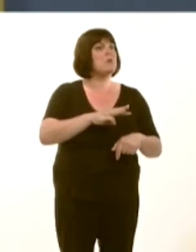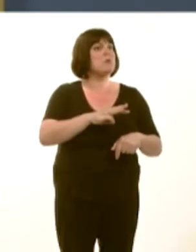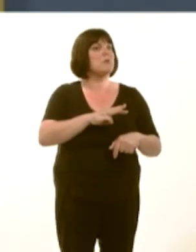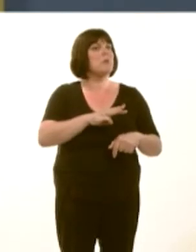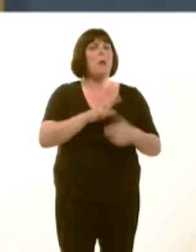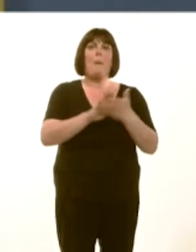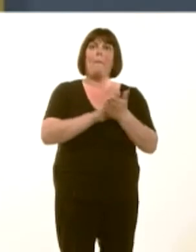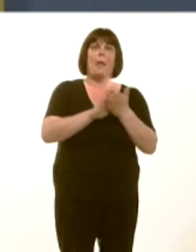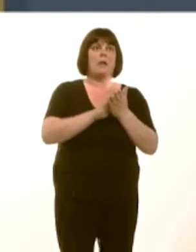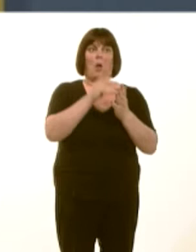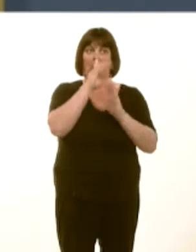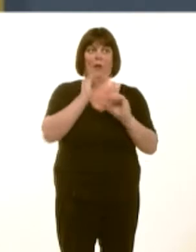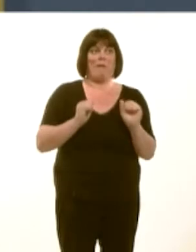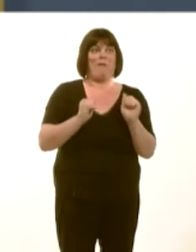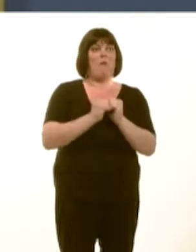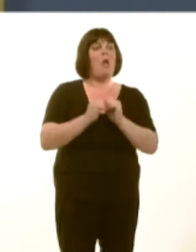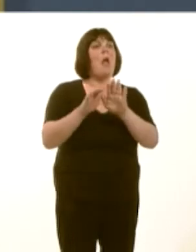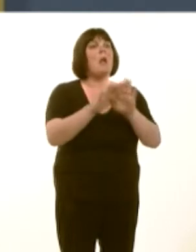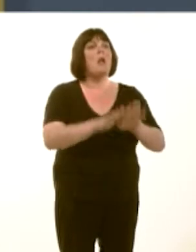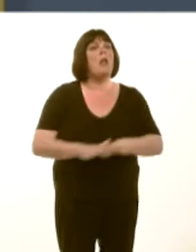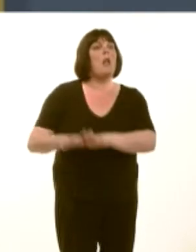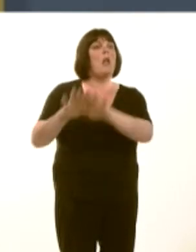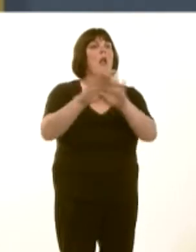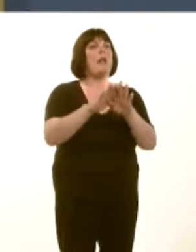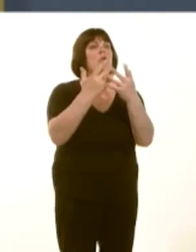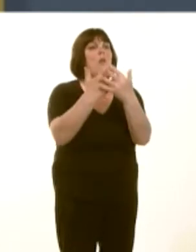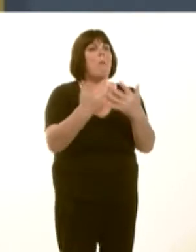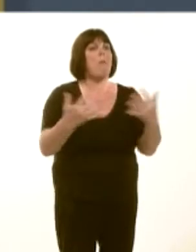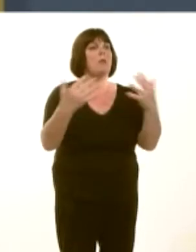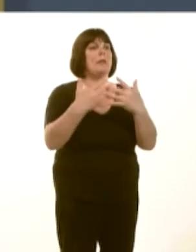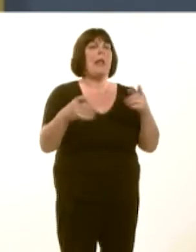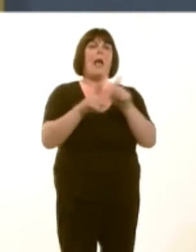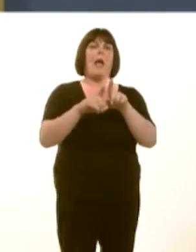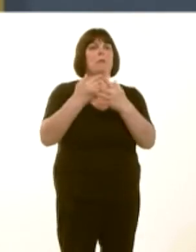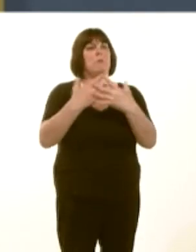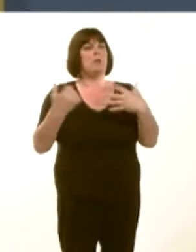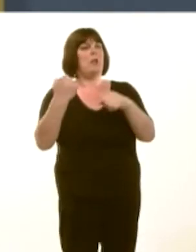that multinational, multigovernmental approach to this humanitarian crisis?